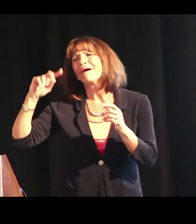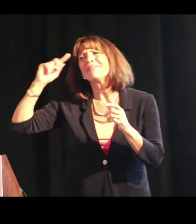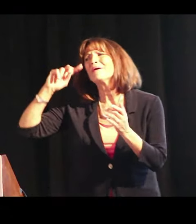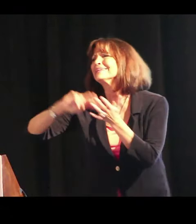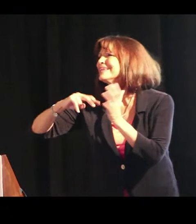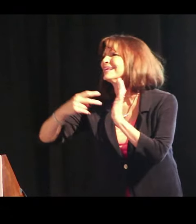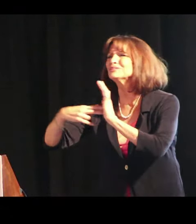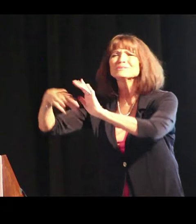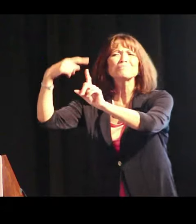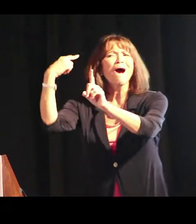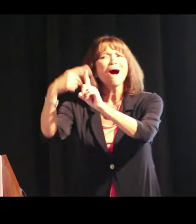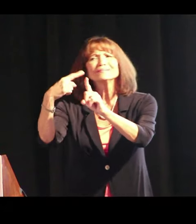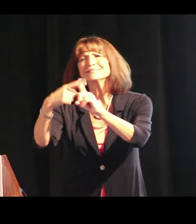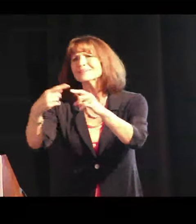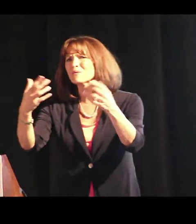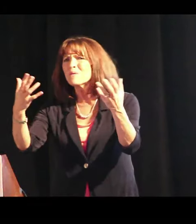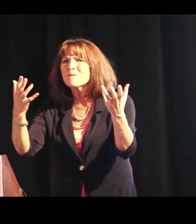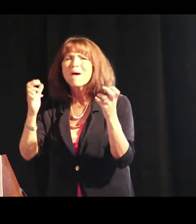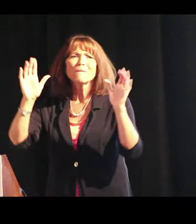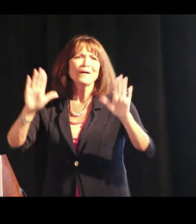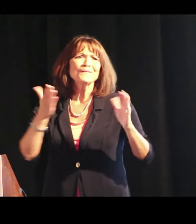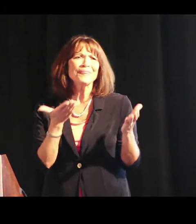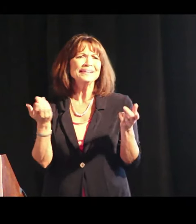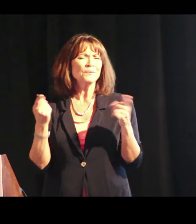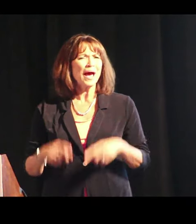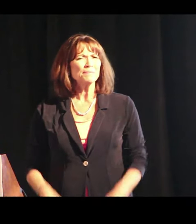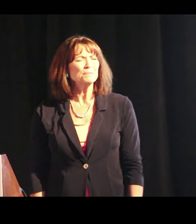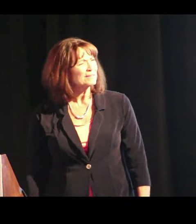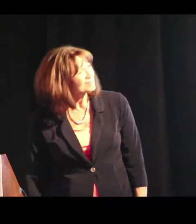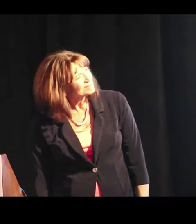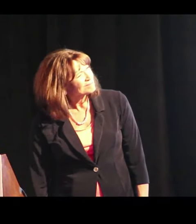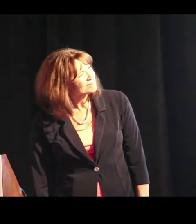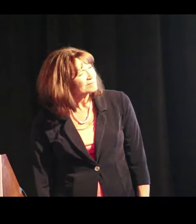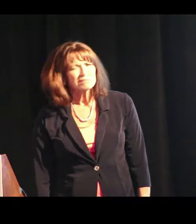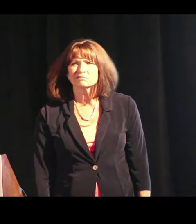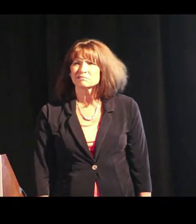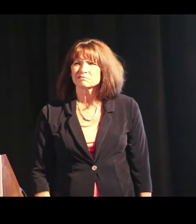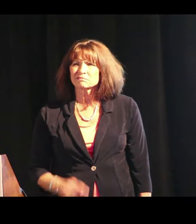their intentions are good, they want wonderful things to happen, but it just doesn't.